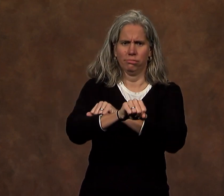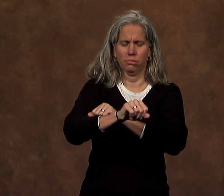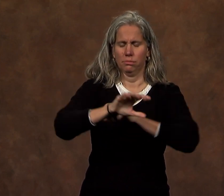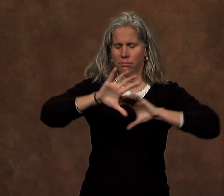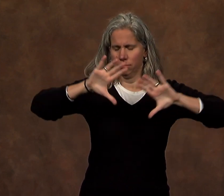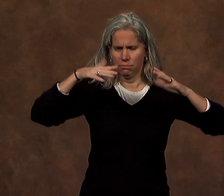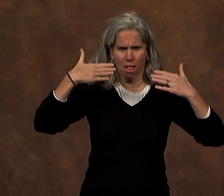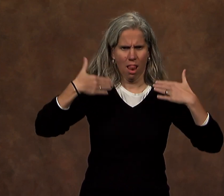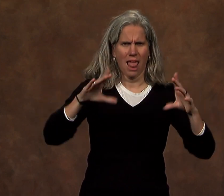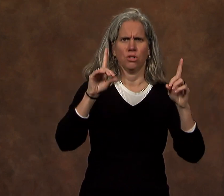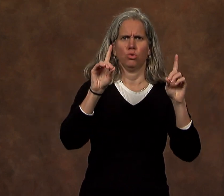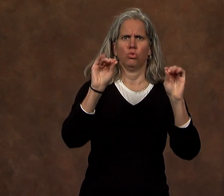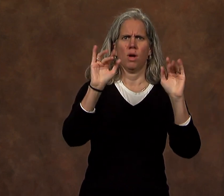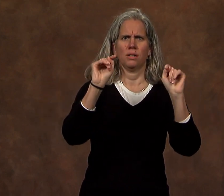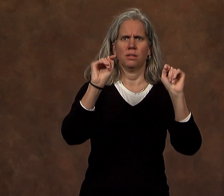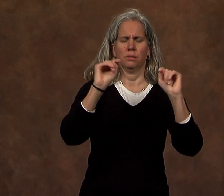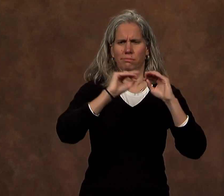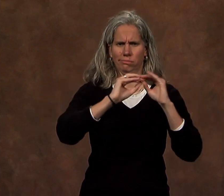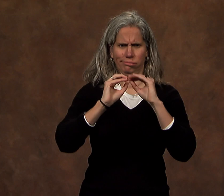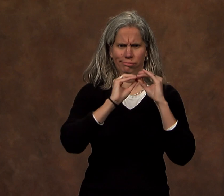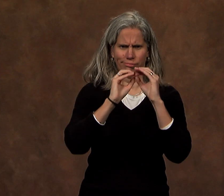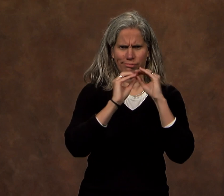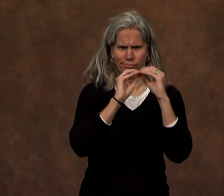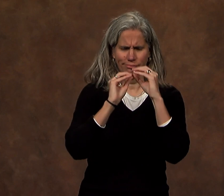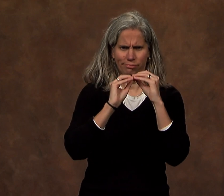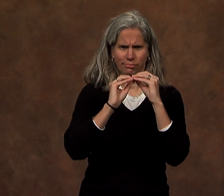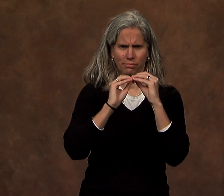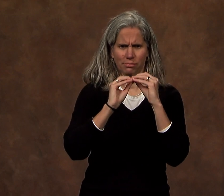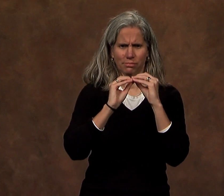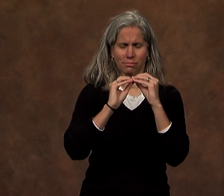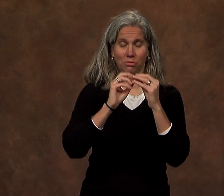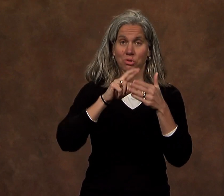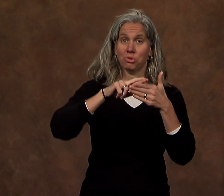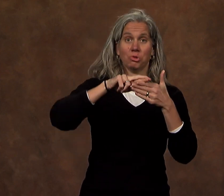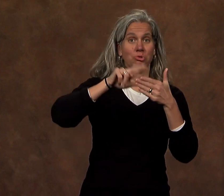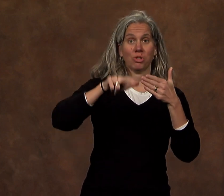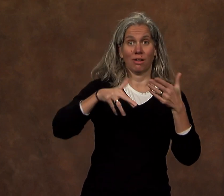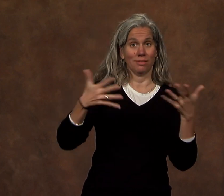all were put towards change.